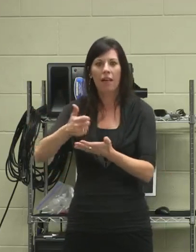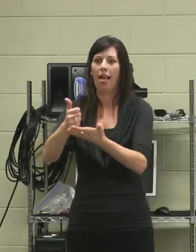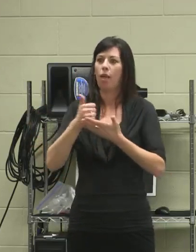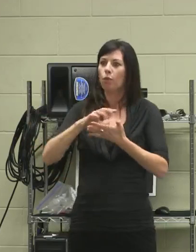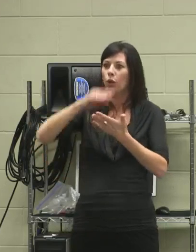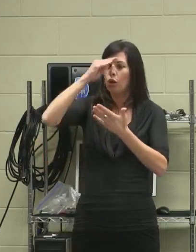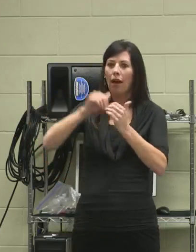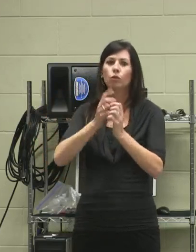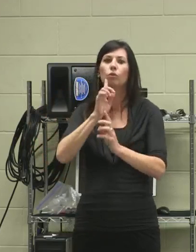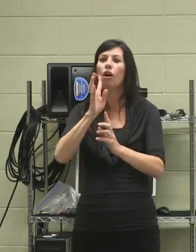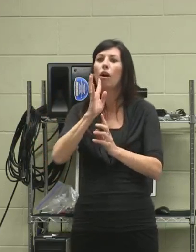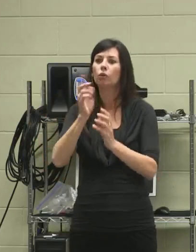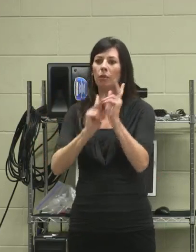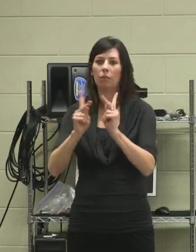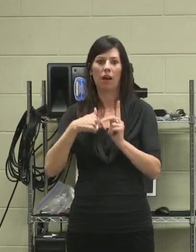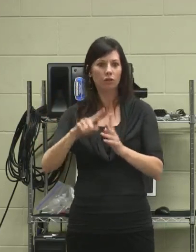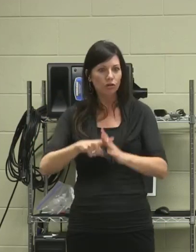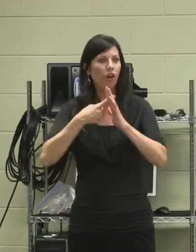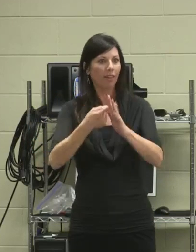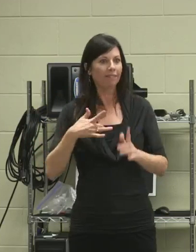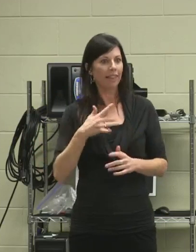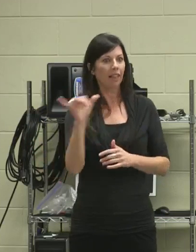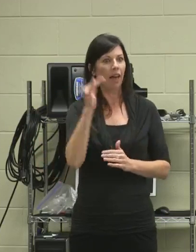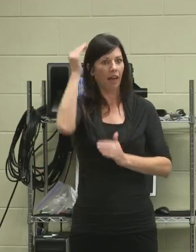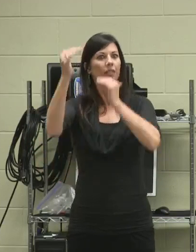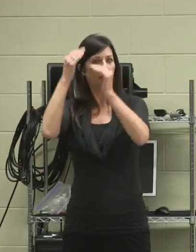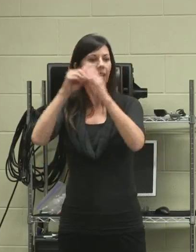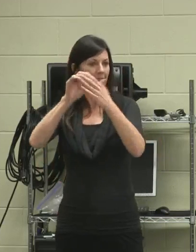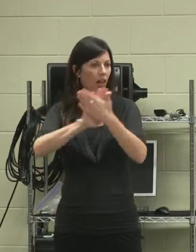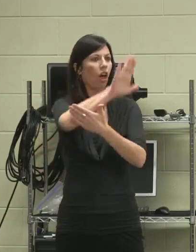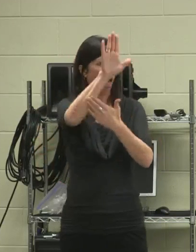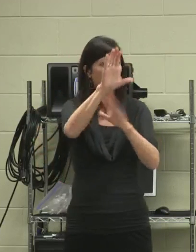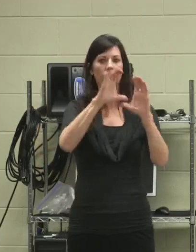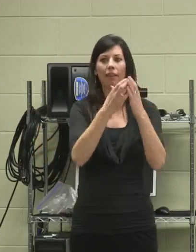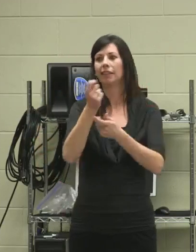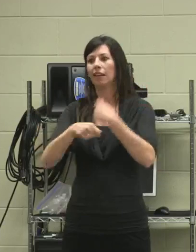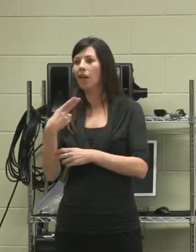and feeling like an adult in a college course, instead of a high schooler with just a bunch